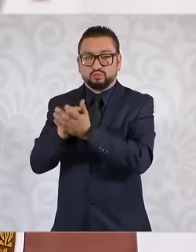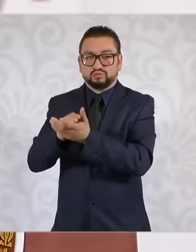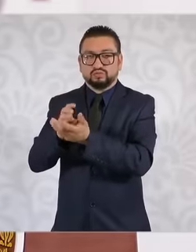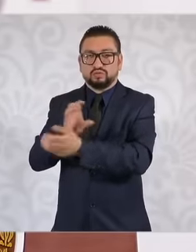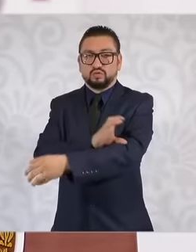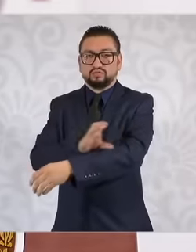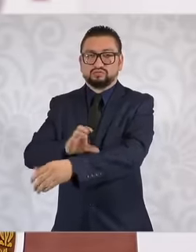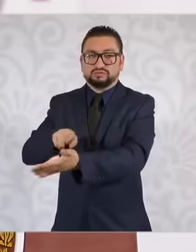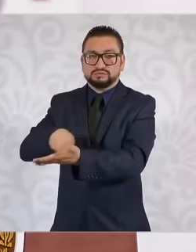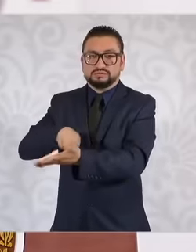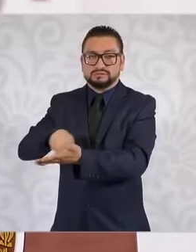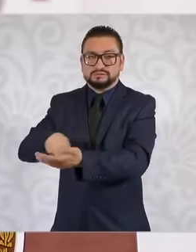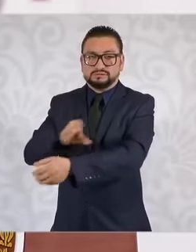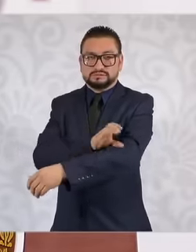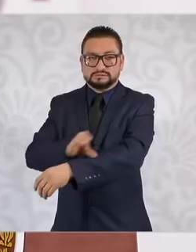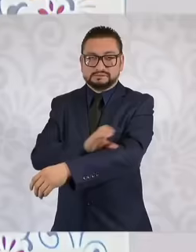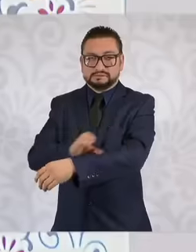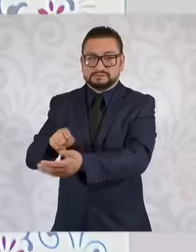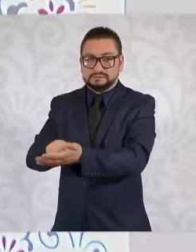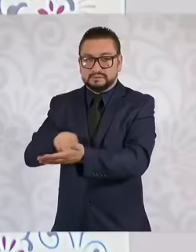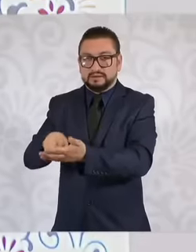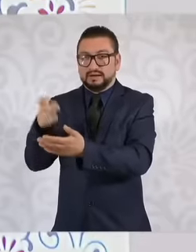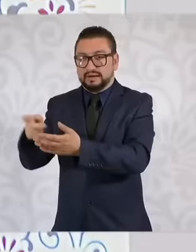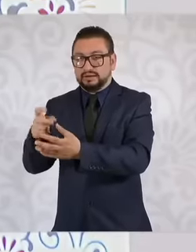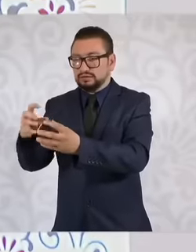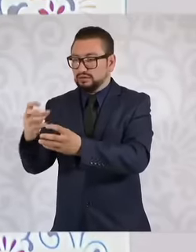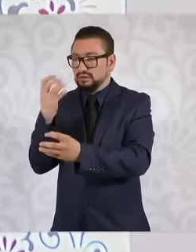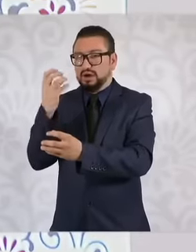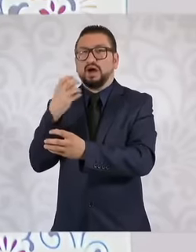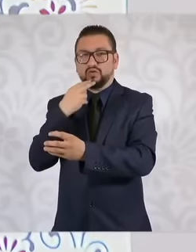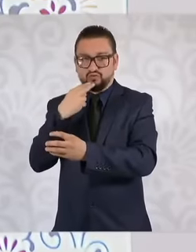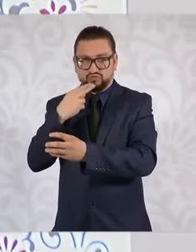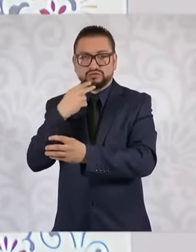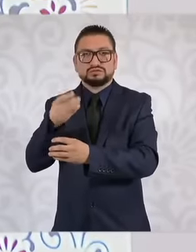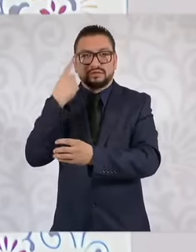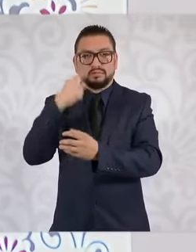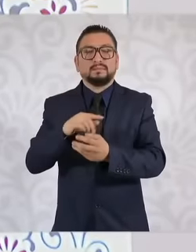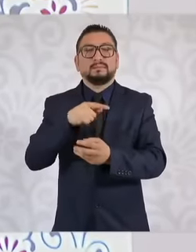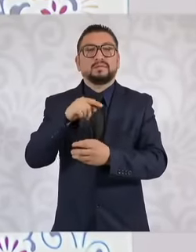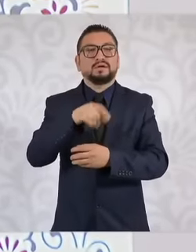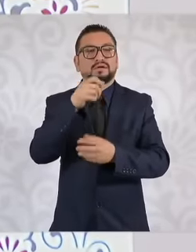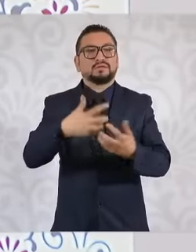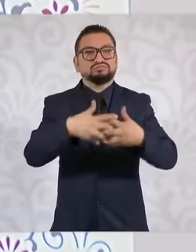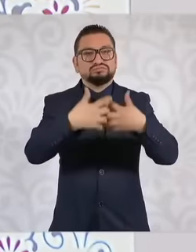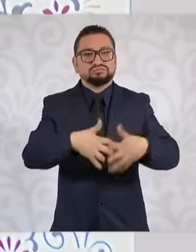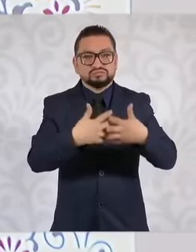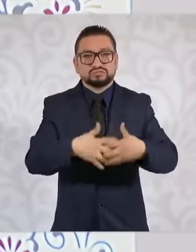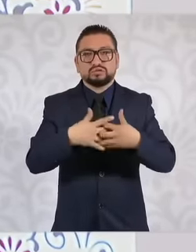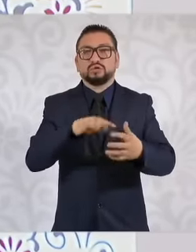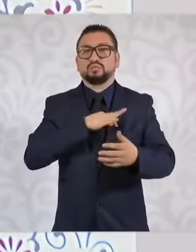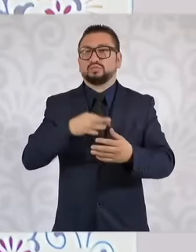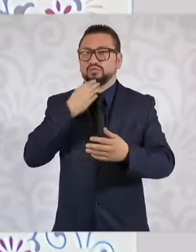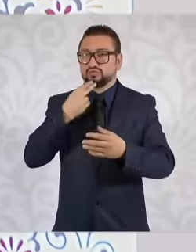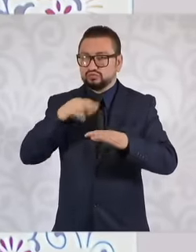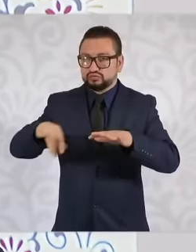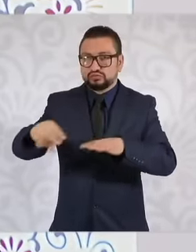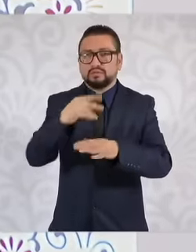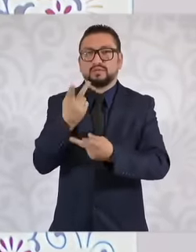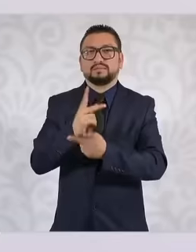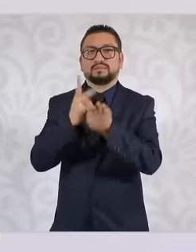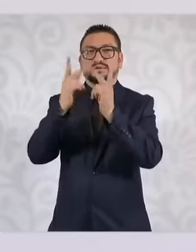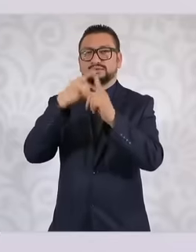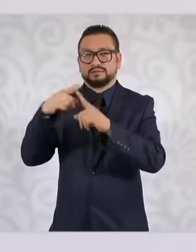be used to burn in a thermoelectric plant as fertilizer, etc. Our goal is